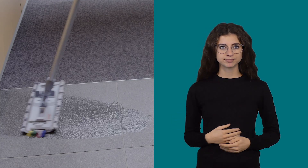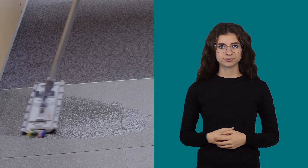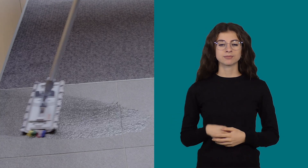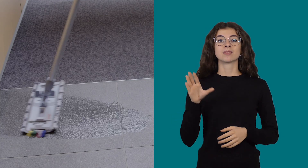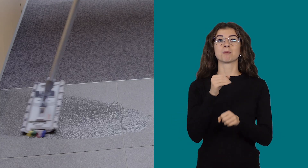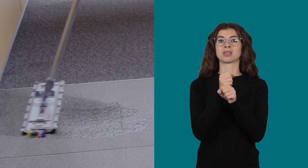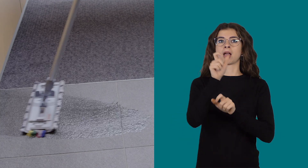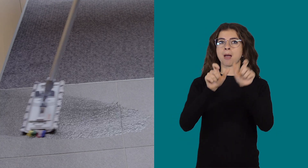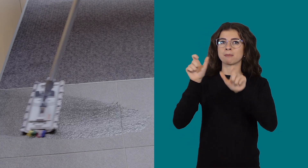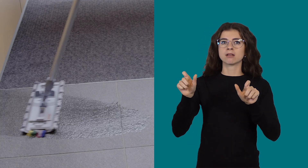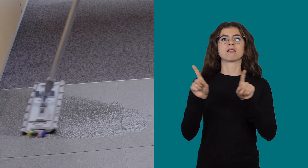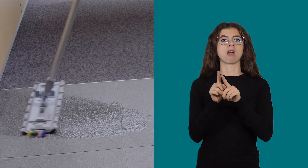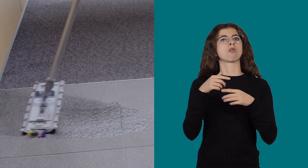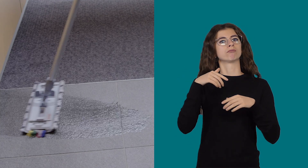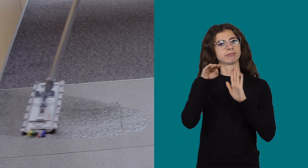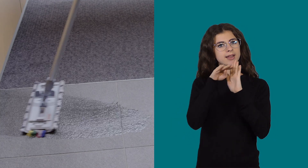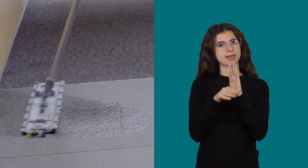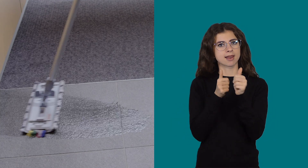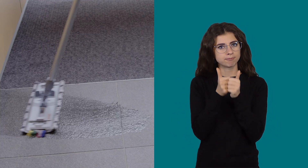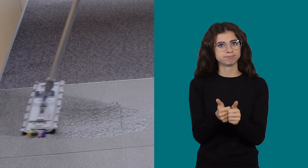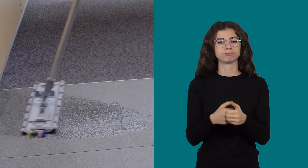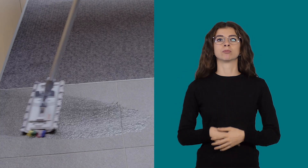The employees follow the rules carefully: